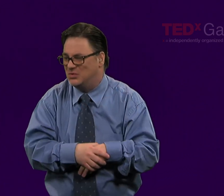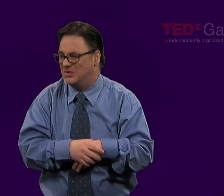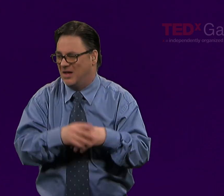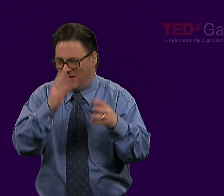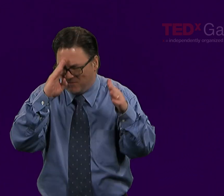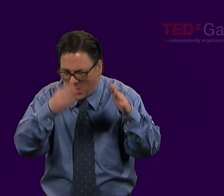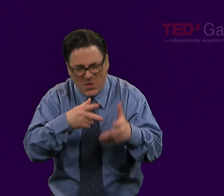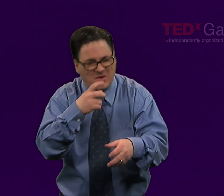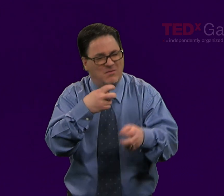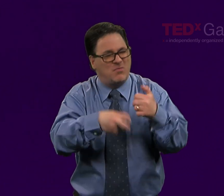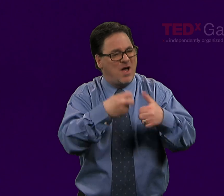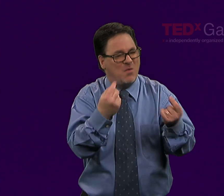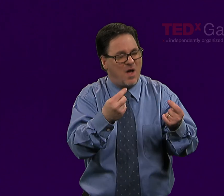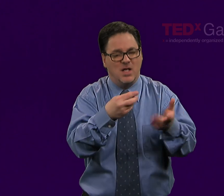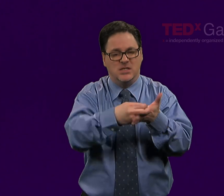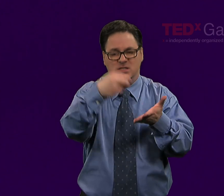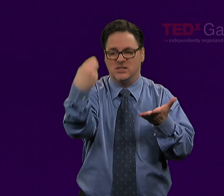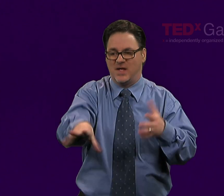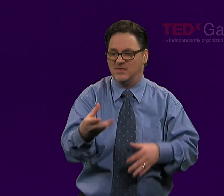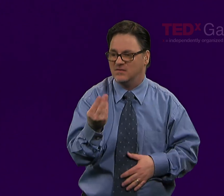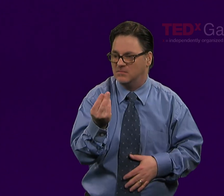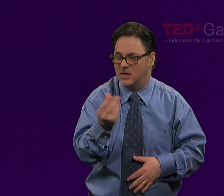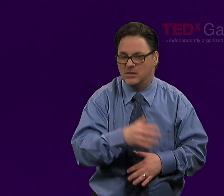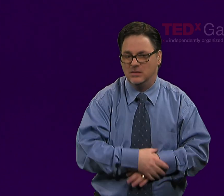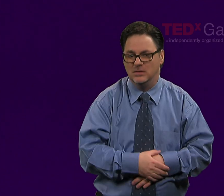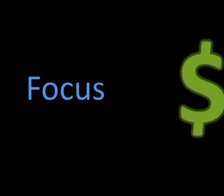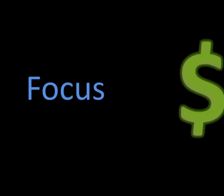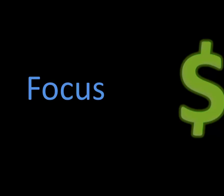So it's actually wasting more than we think. It's wasting money.